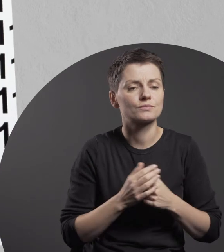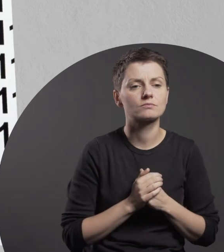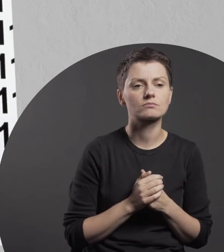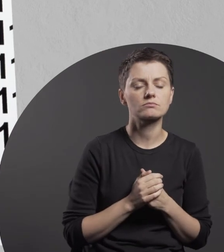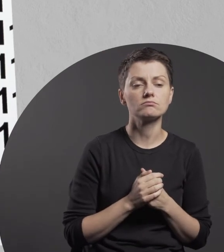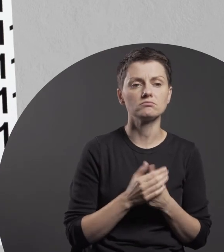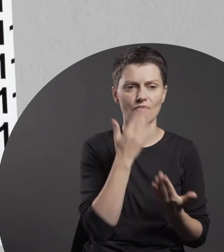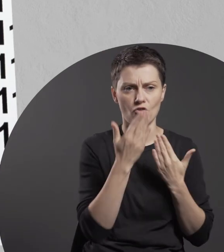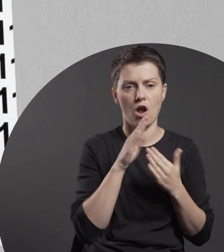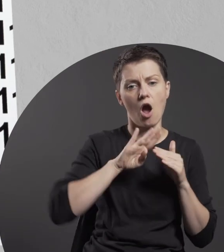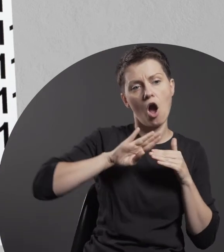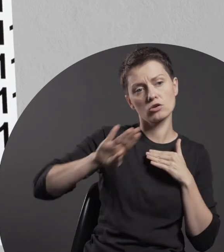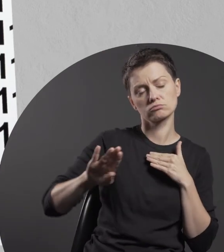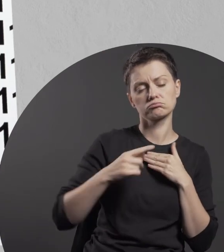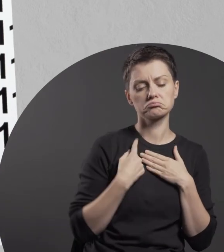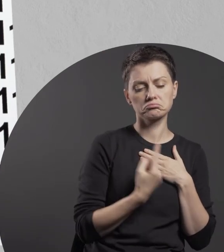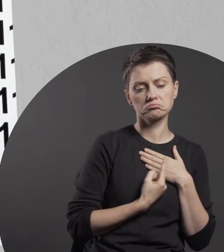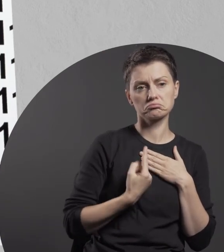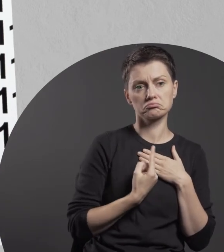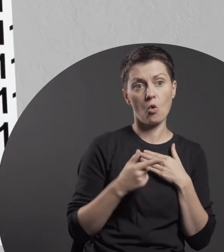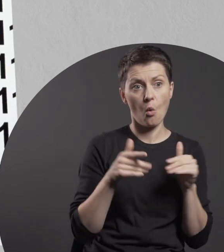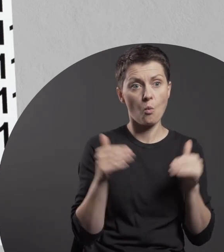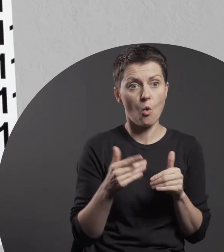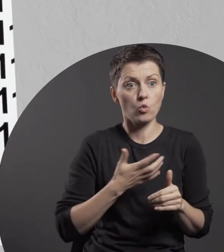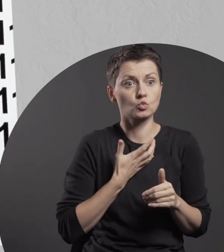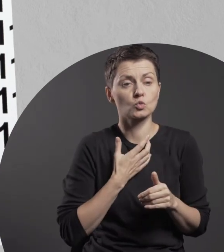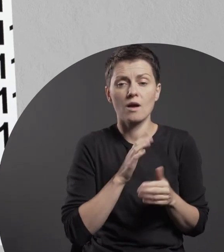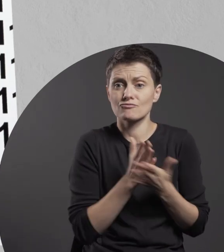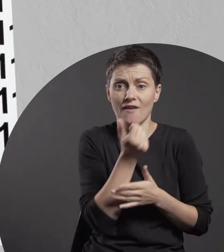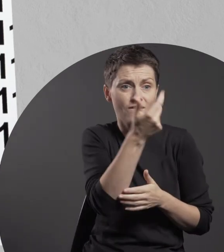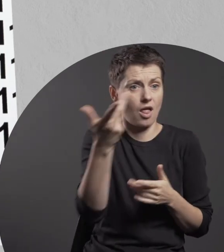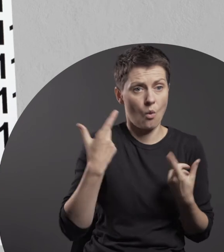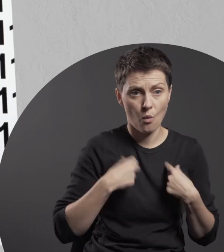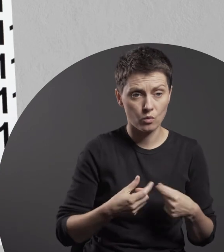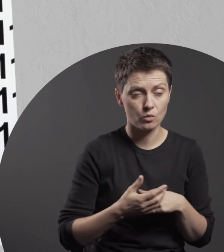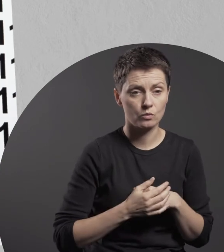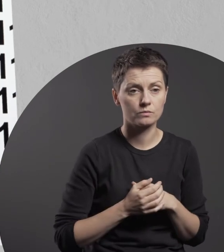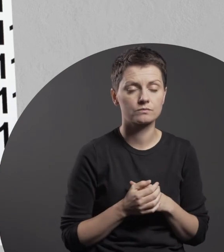A feeling of isolation and alienation can be experienced by many people,